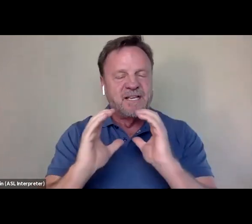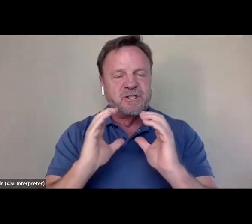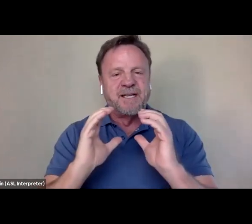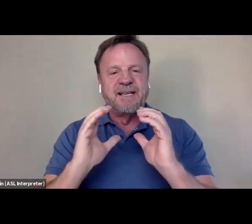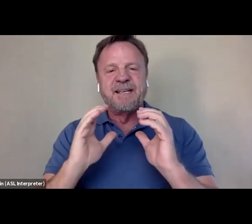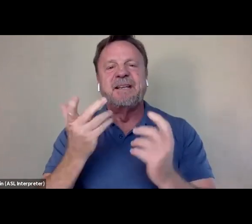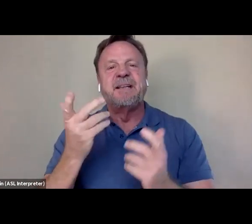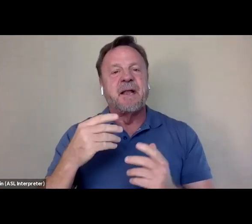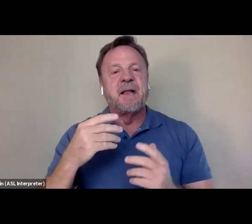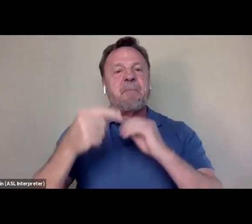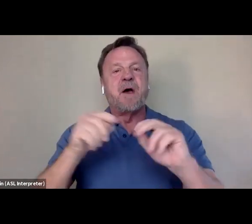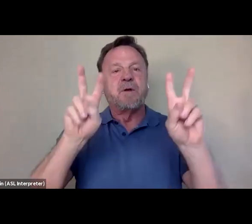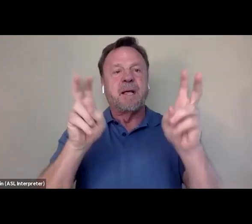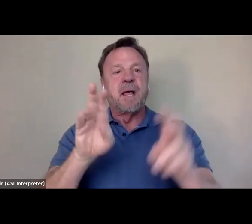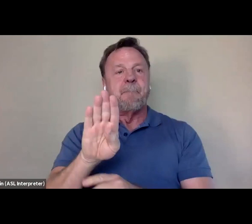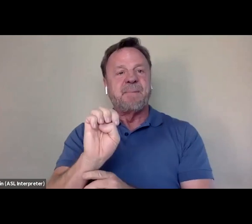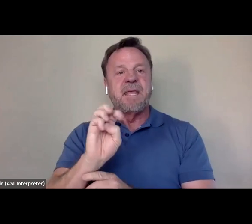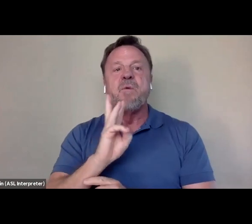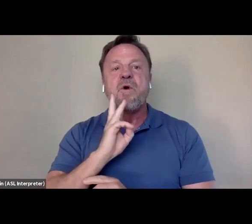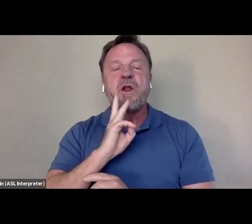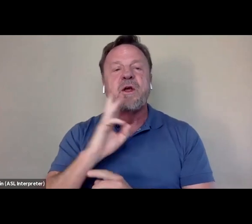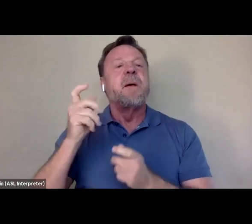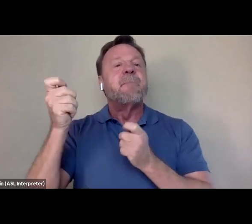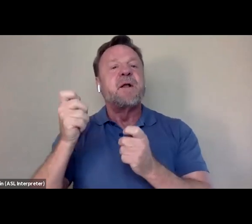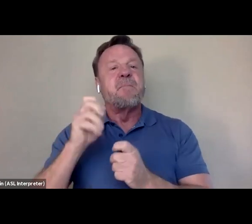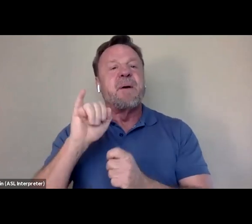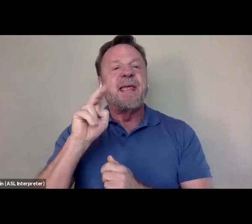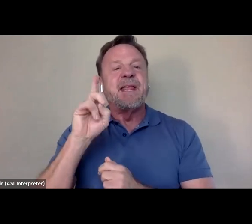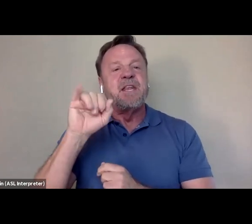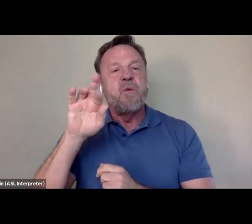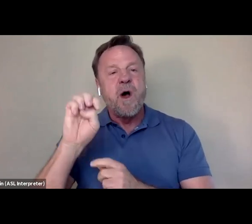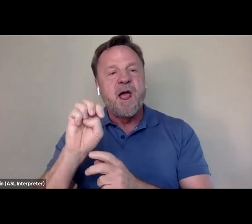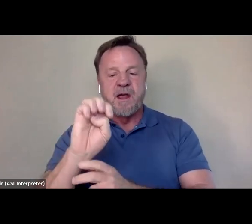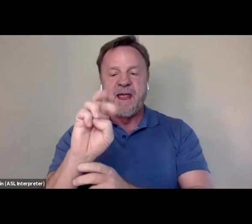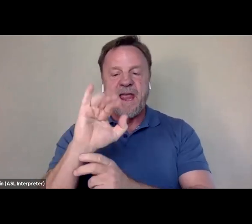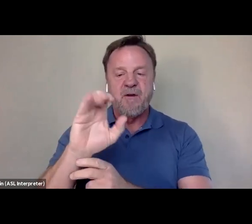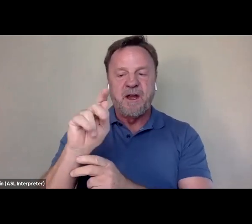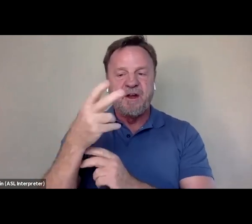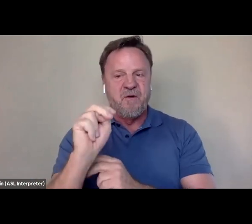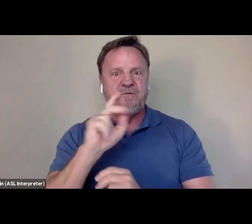around "Be Water" moderated by IndieWire's Eric Kohn. We're super excited for it.